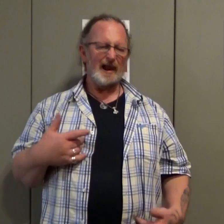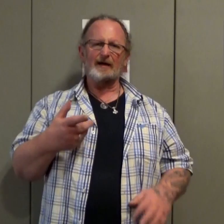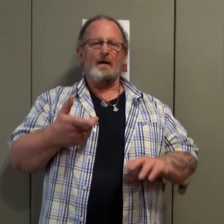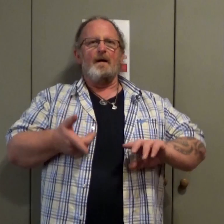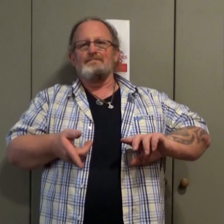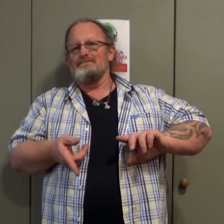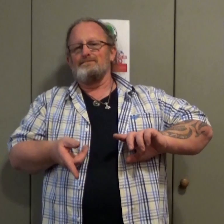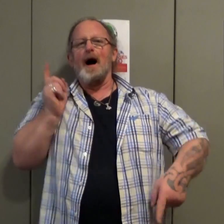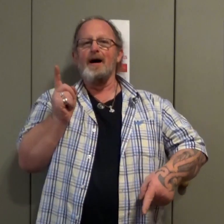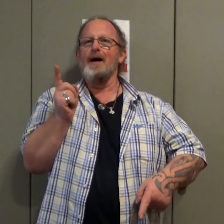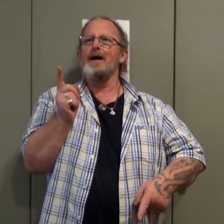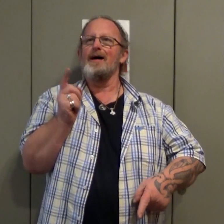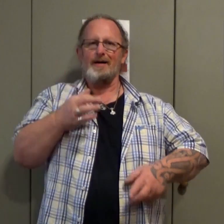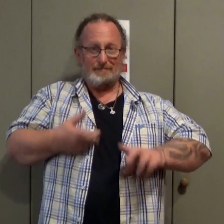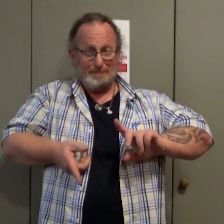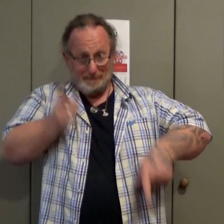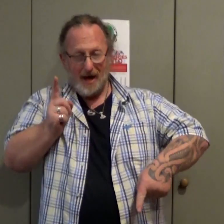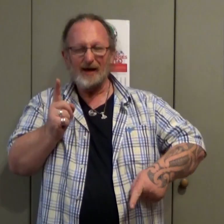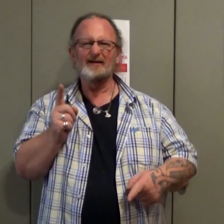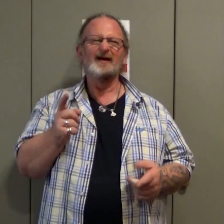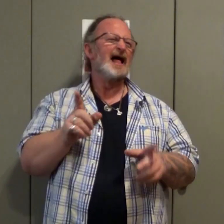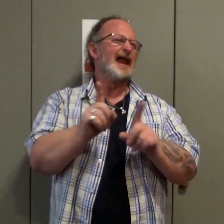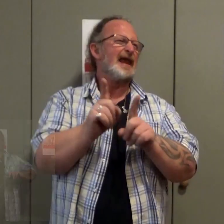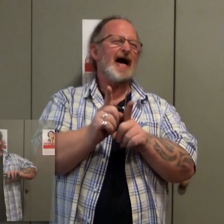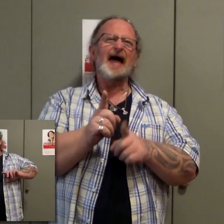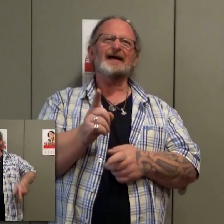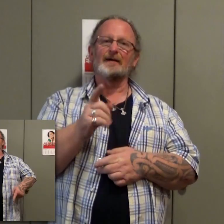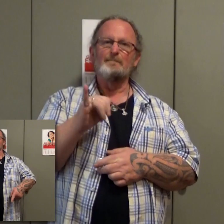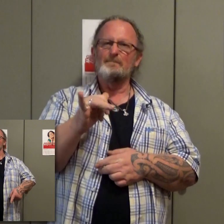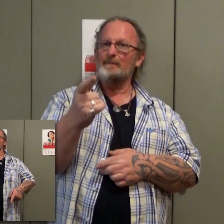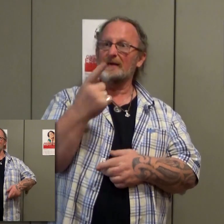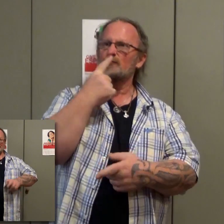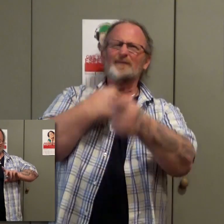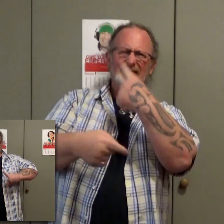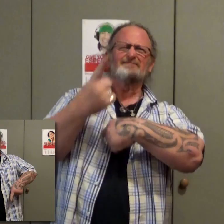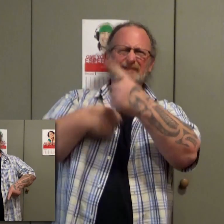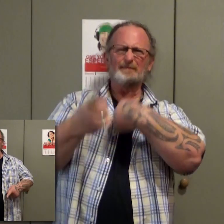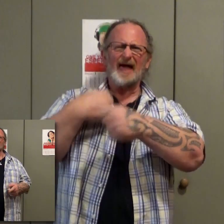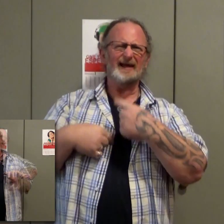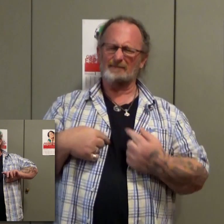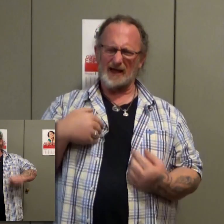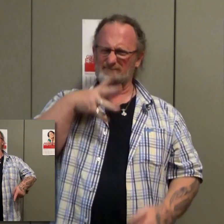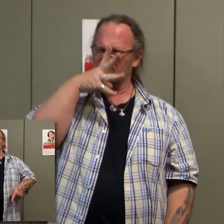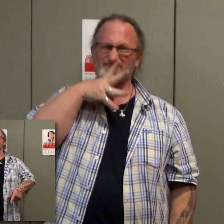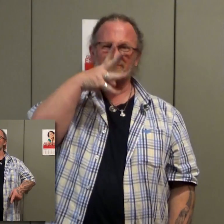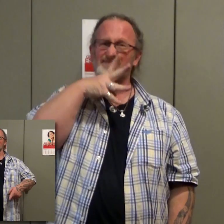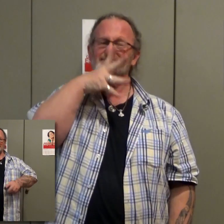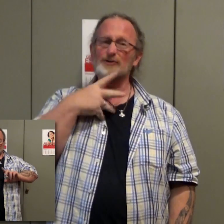There exists one sign, which we'll call PAH So, if someone explains something to someone else for a long time